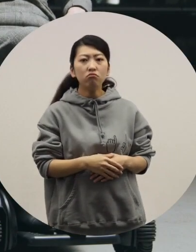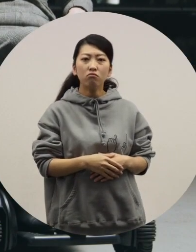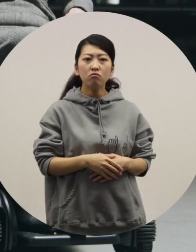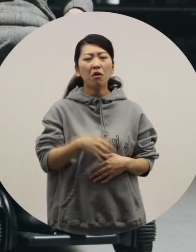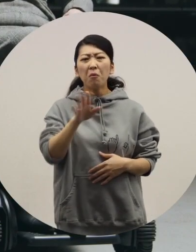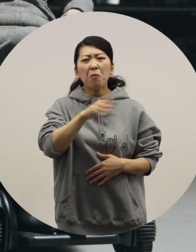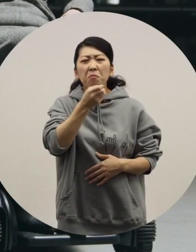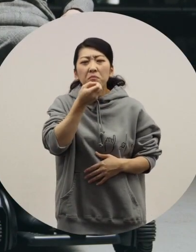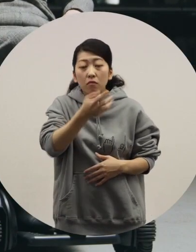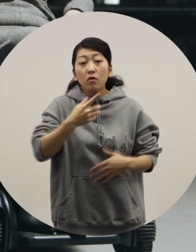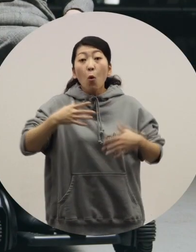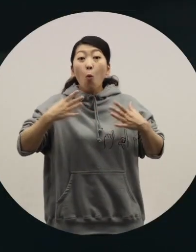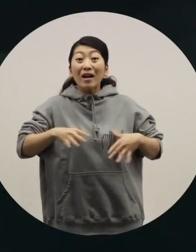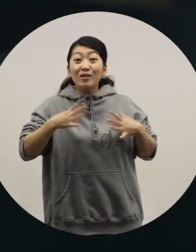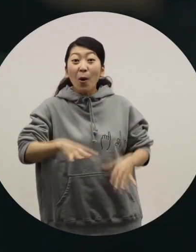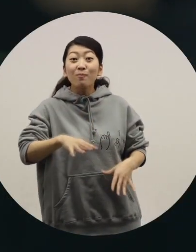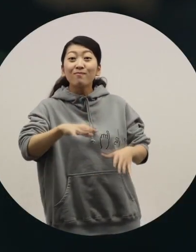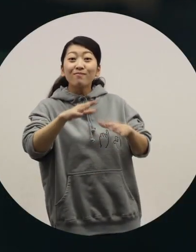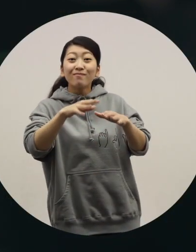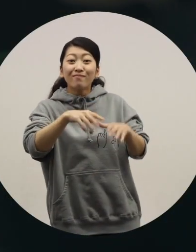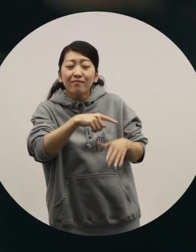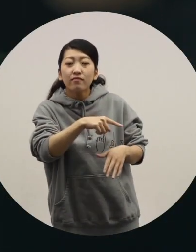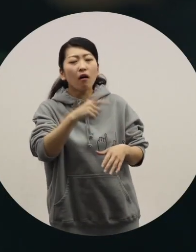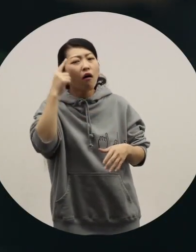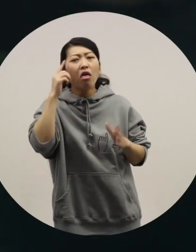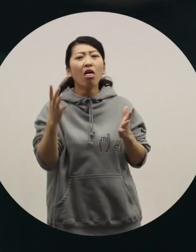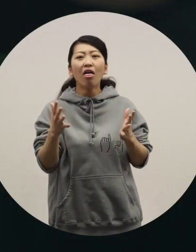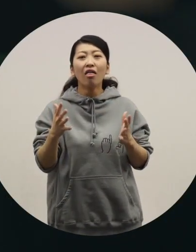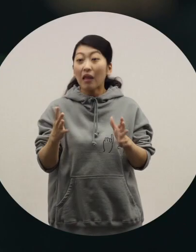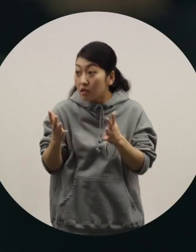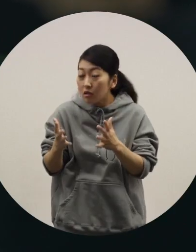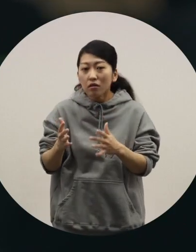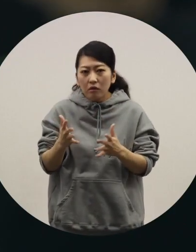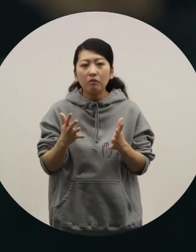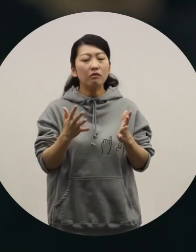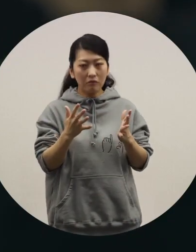Actually, I don't see it as a fashion item. [Ochiai] Haven't you seen like that? -[Toriyama] No.